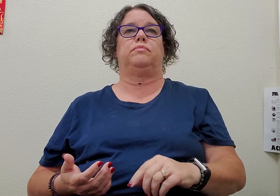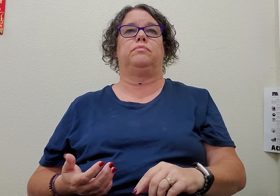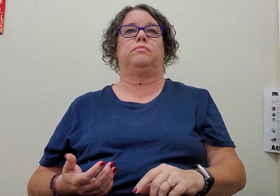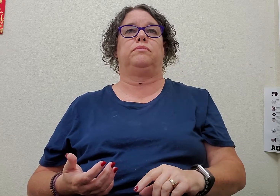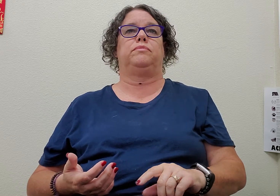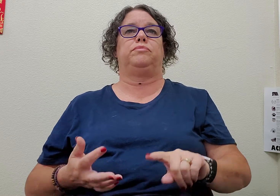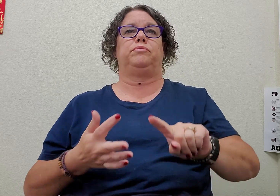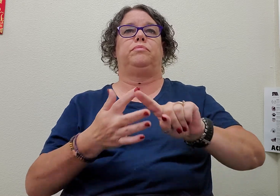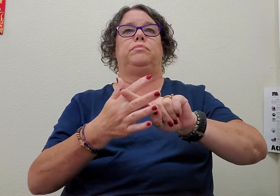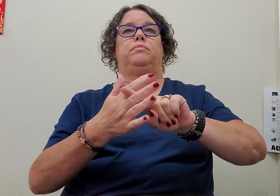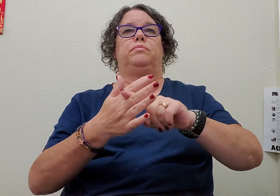start/begin(ning)